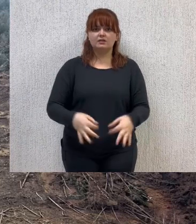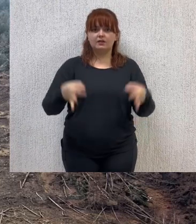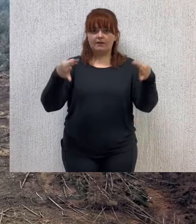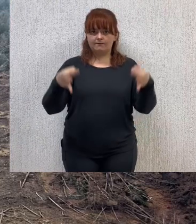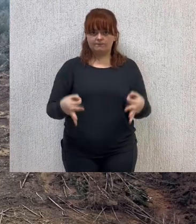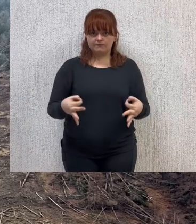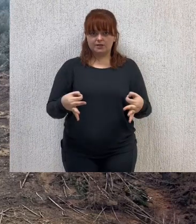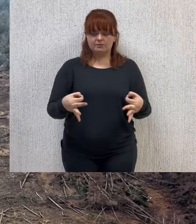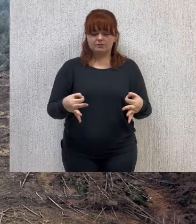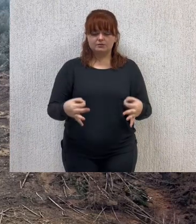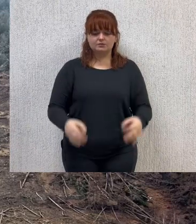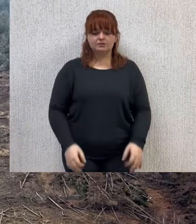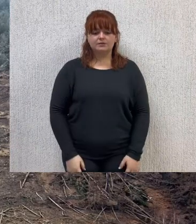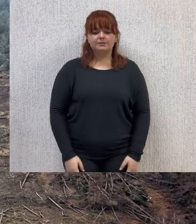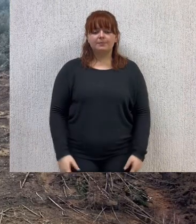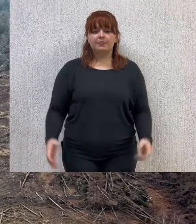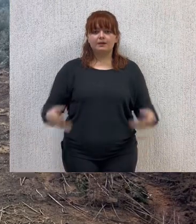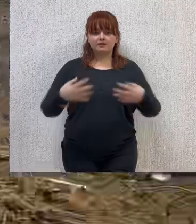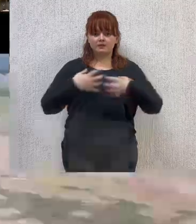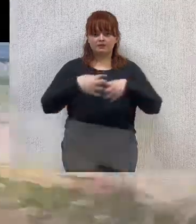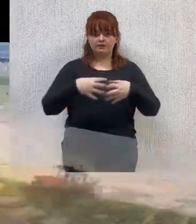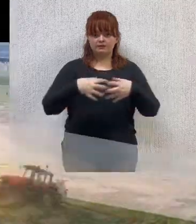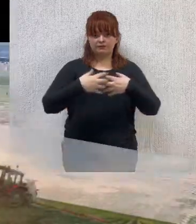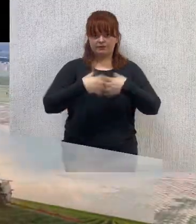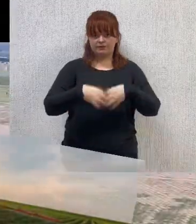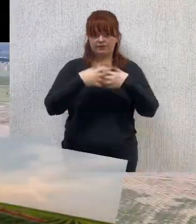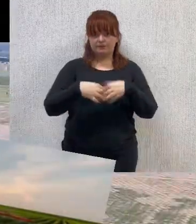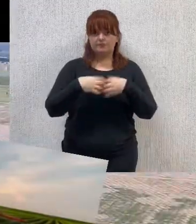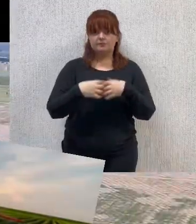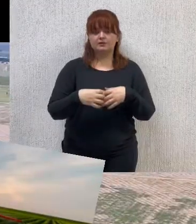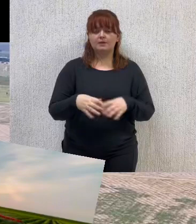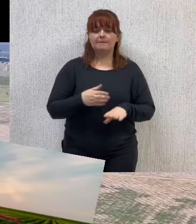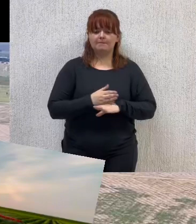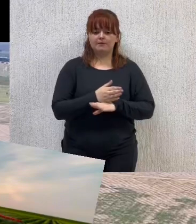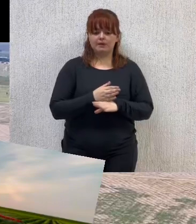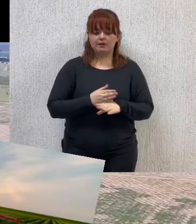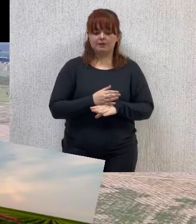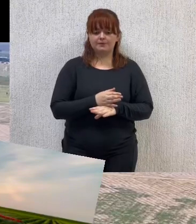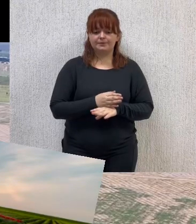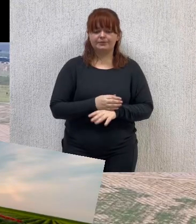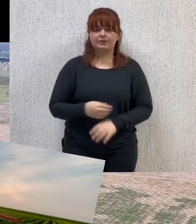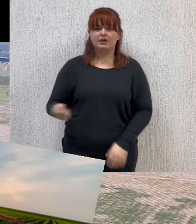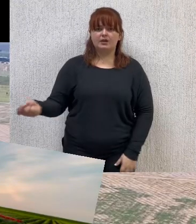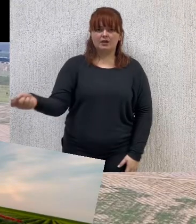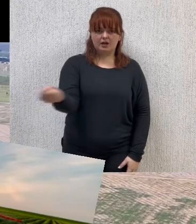A possible solution lies in the effective coordination between the policies of the timber industry,